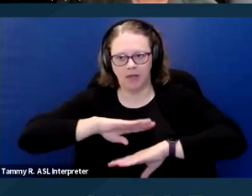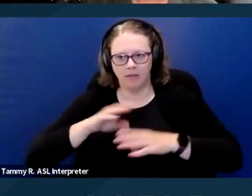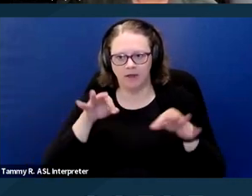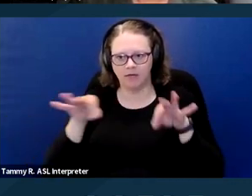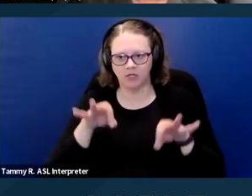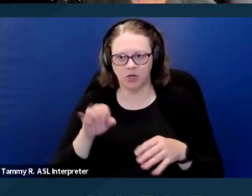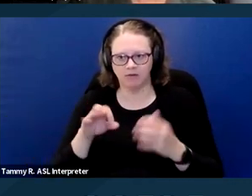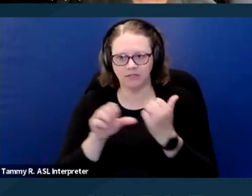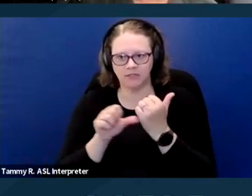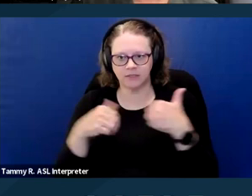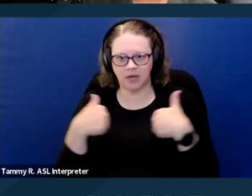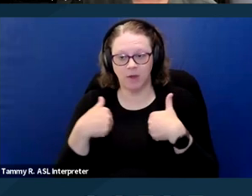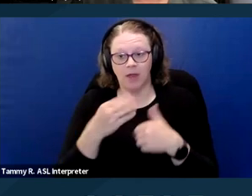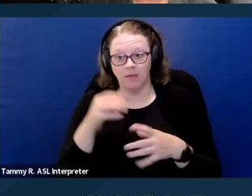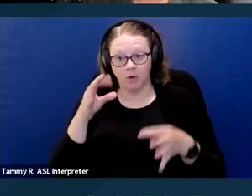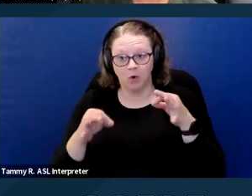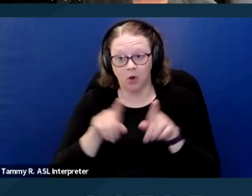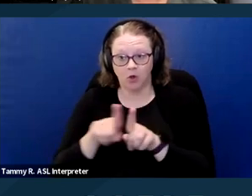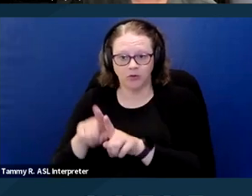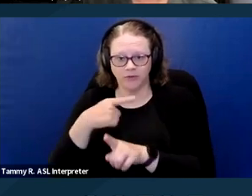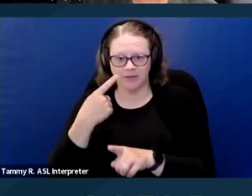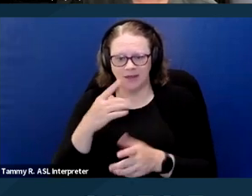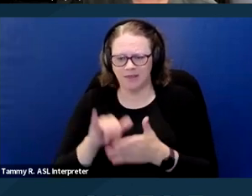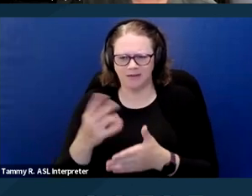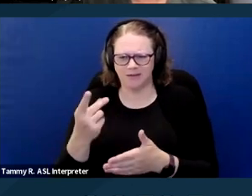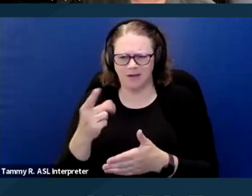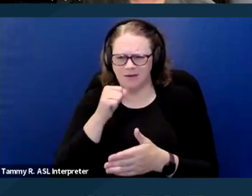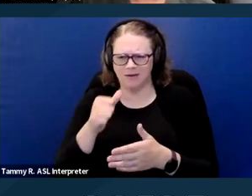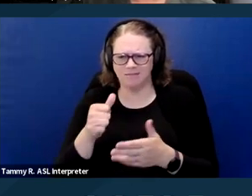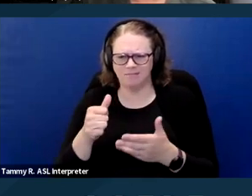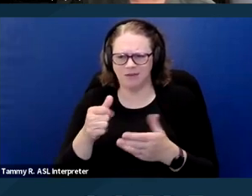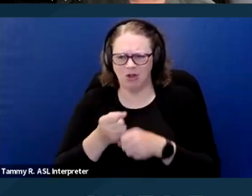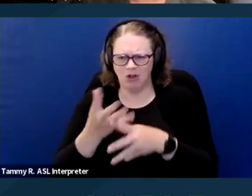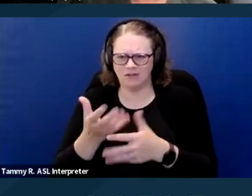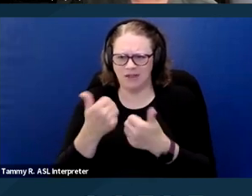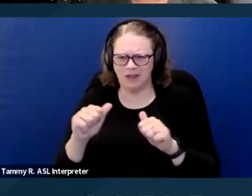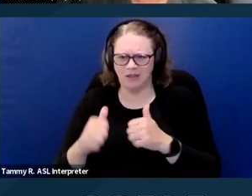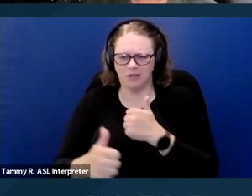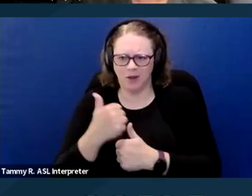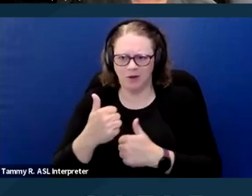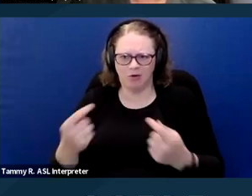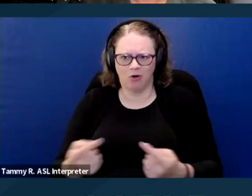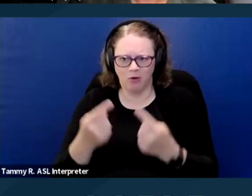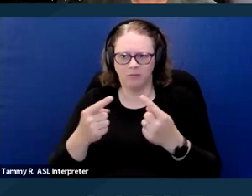and the court also found that the dog did not pose any risk or threat of harm to anyone in the clubhouse and should have been allowed.